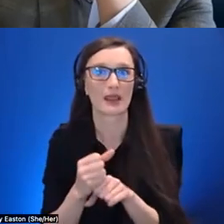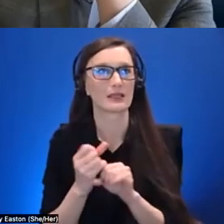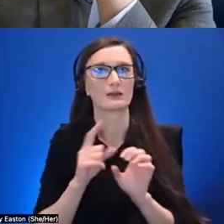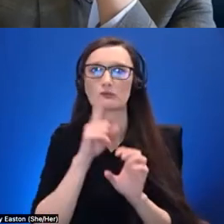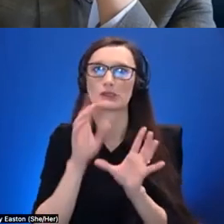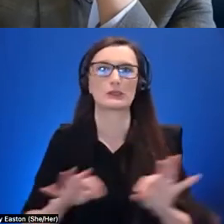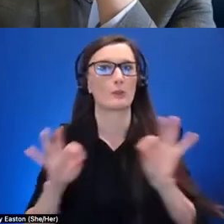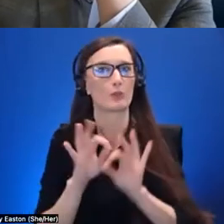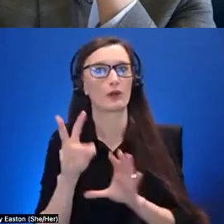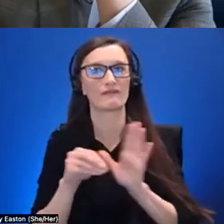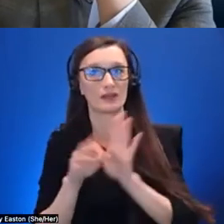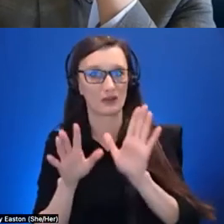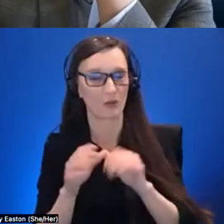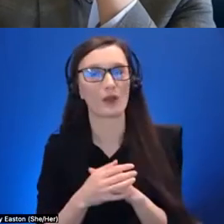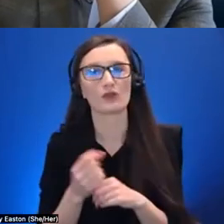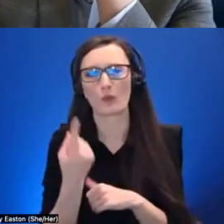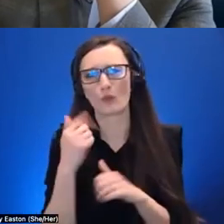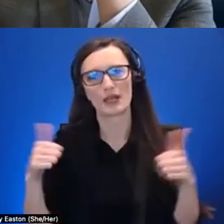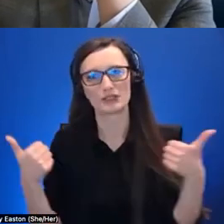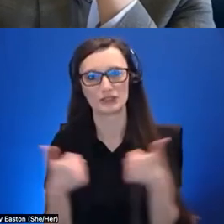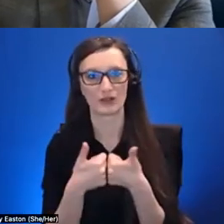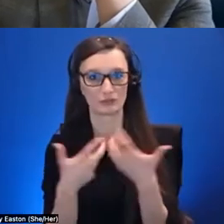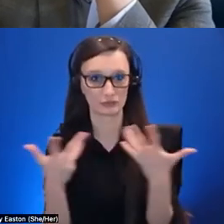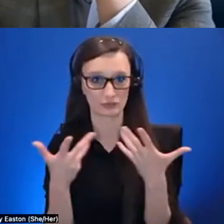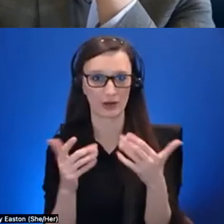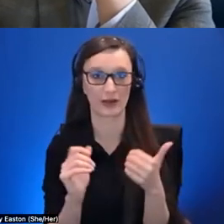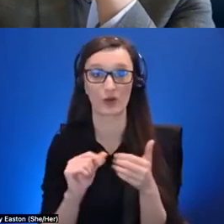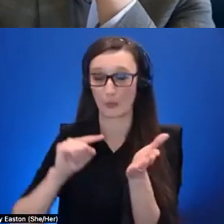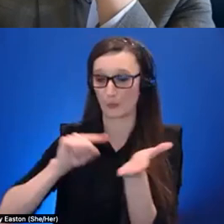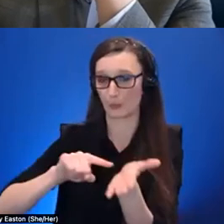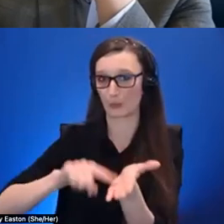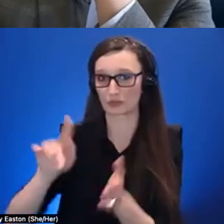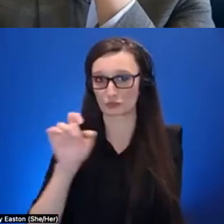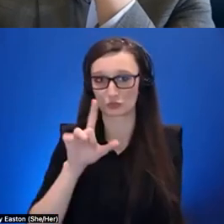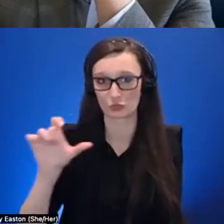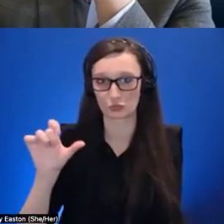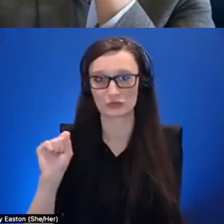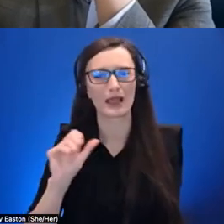the challenges how how can these research tools be integrated into a larger pipeline especially